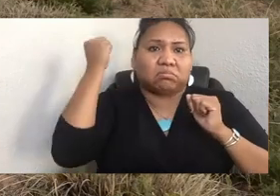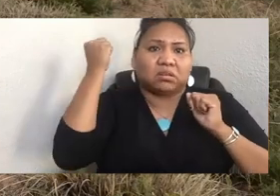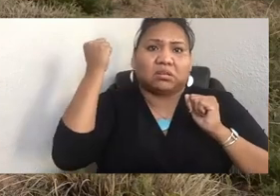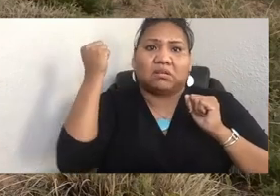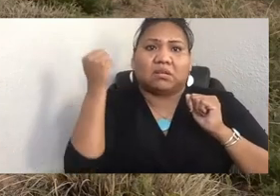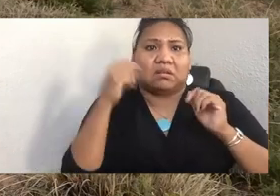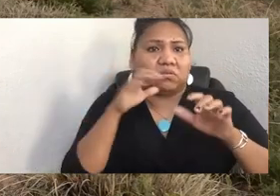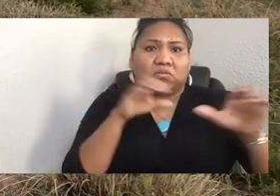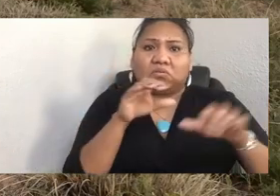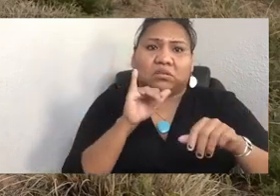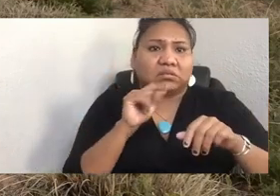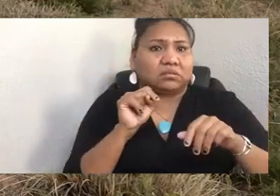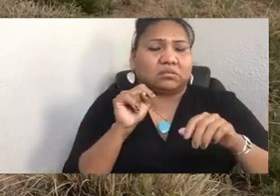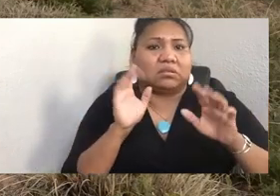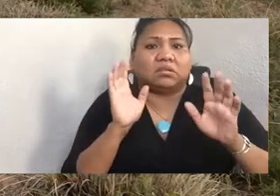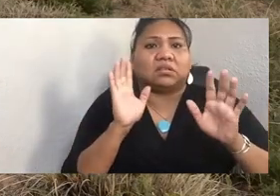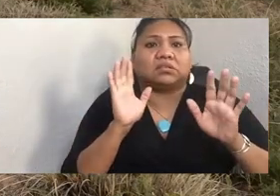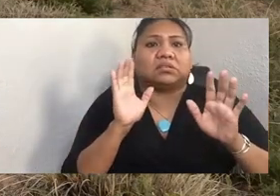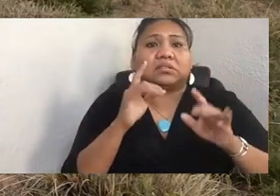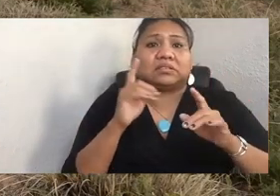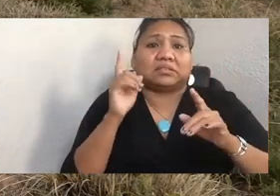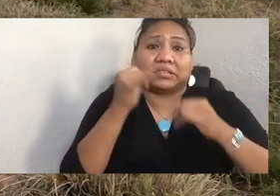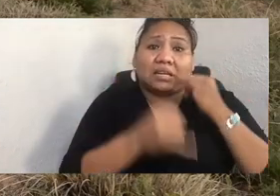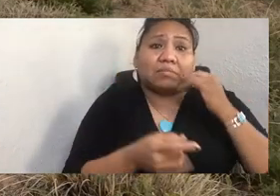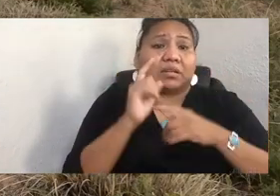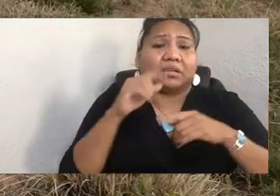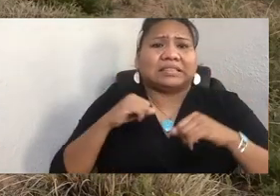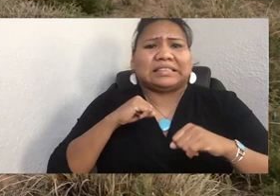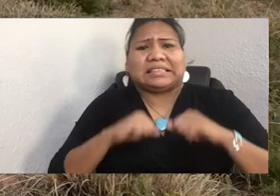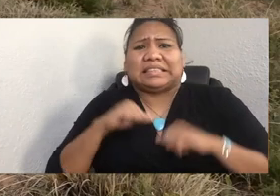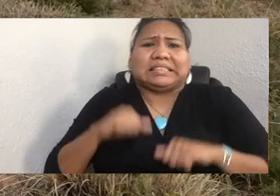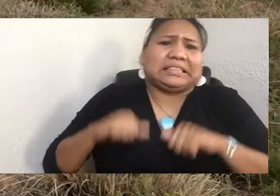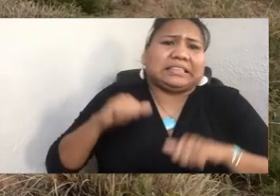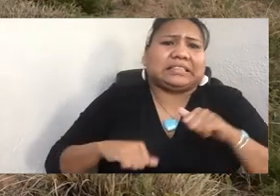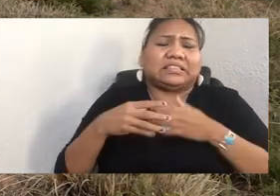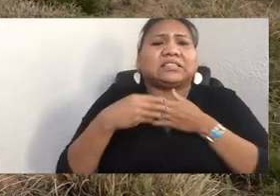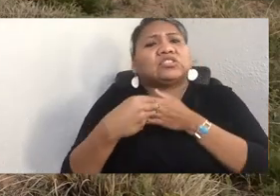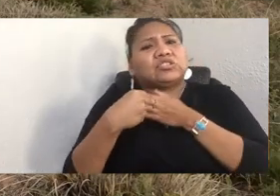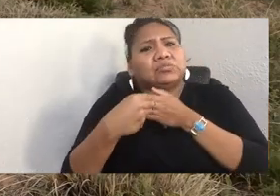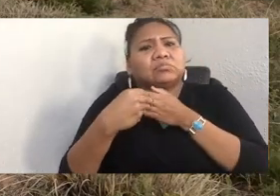In that moment of incredible self-doubt, our lead medicine man said to me, believe.